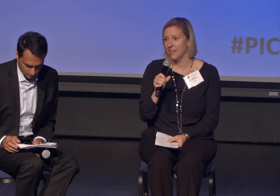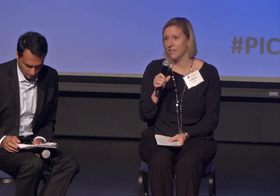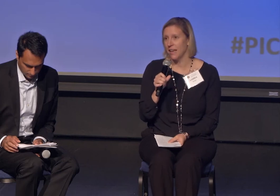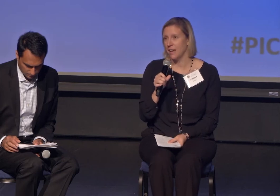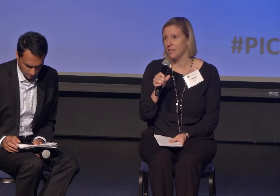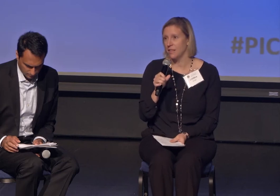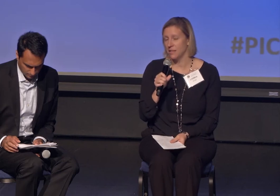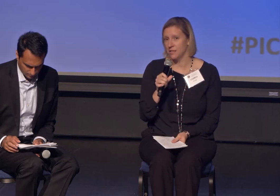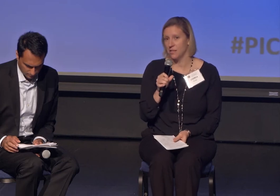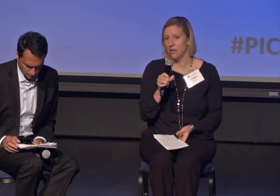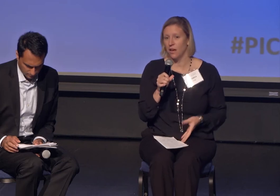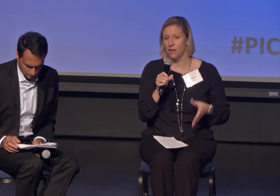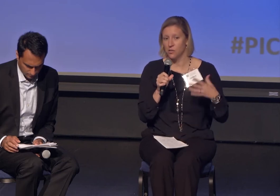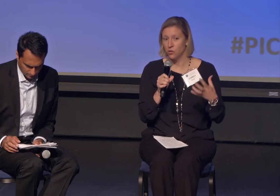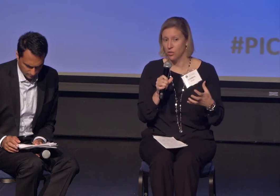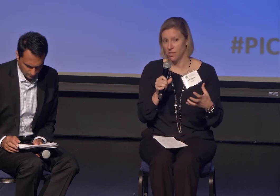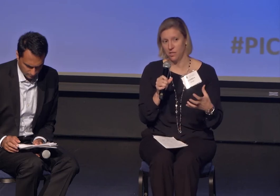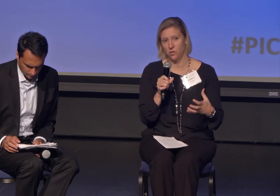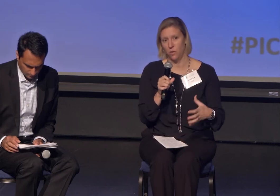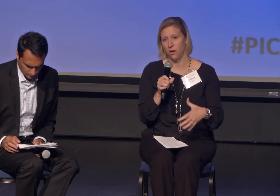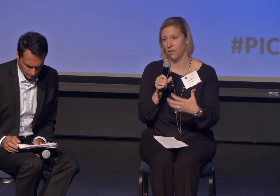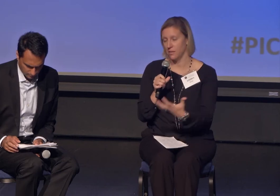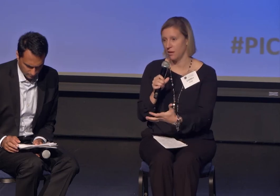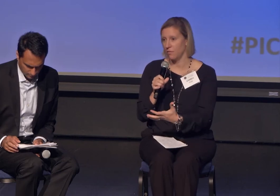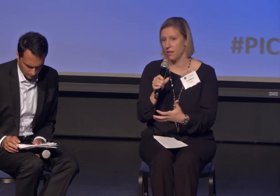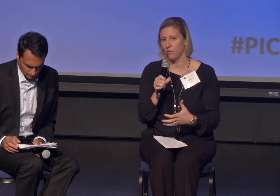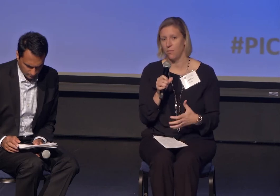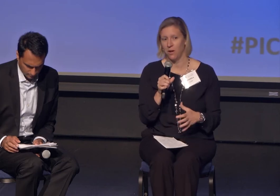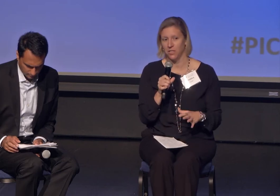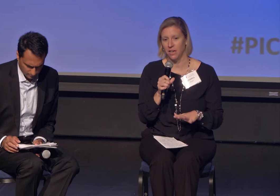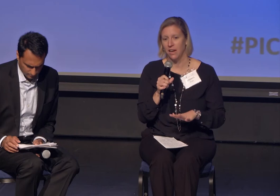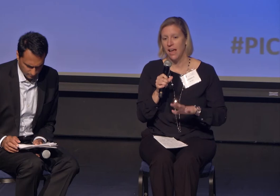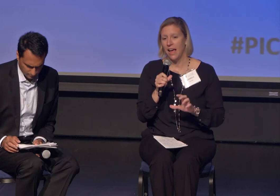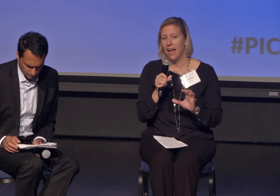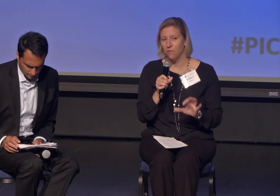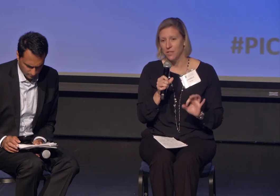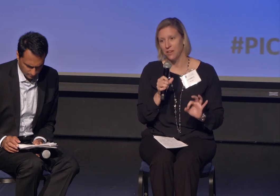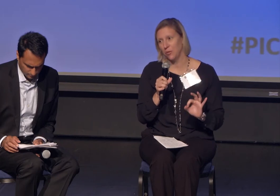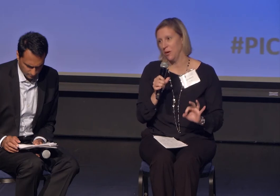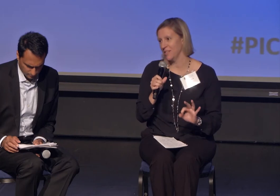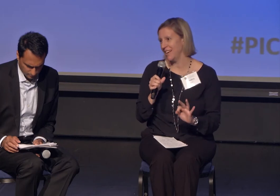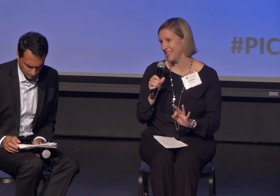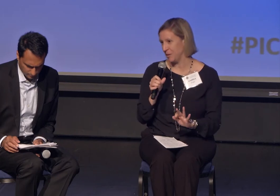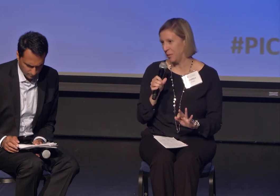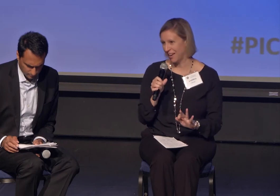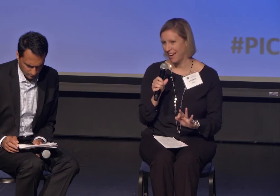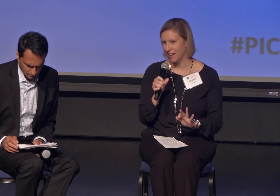that this social justice work and this interfaith cooperation, every single person is implicated.